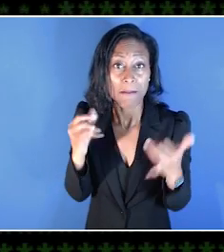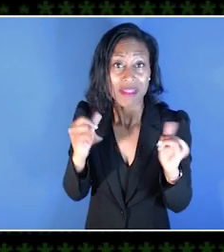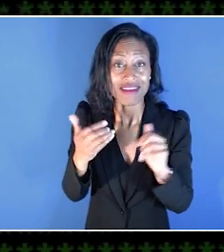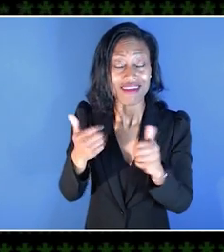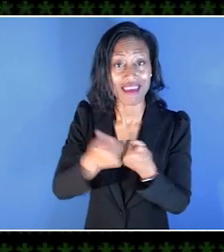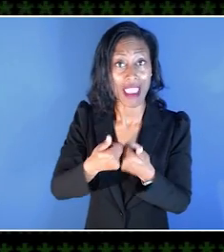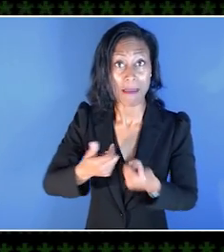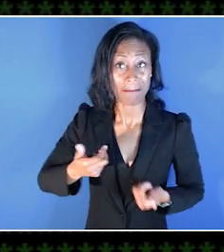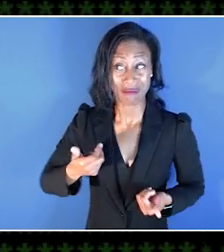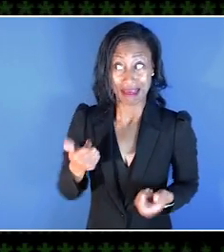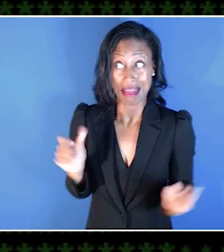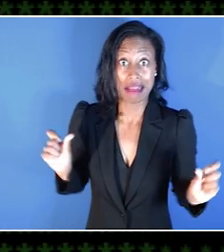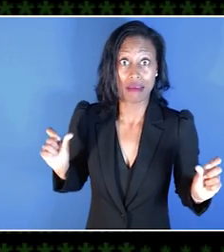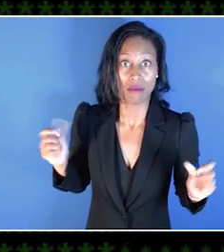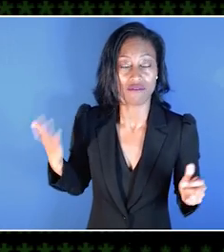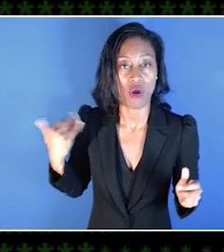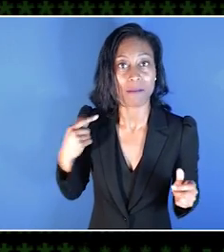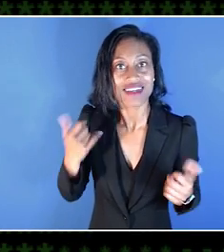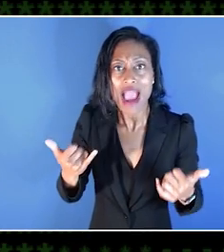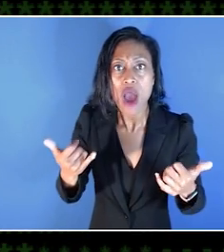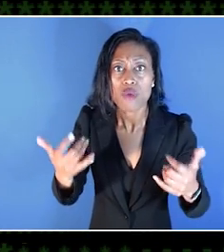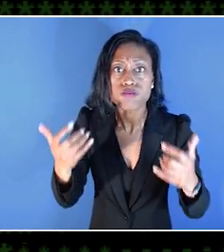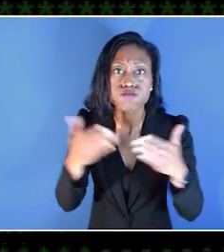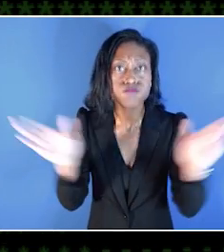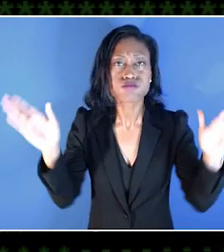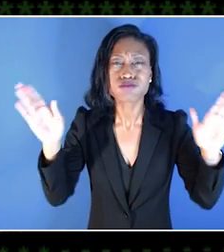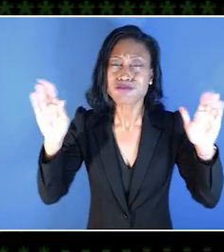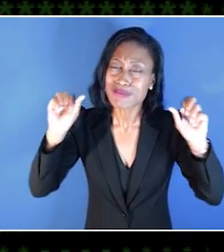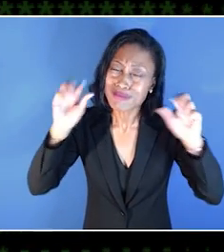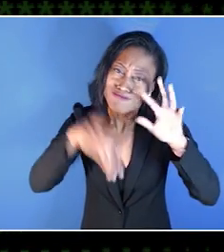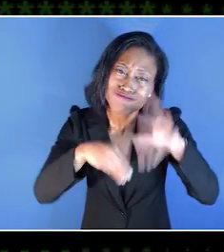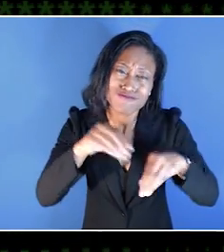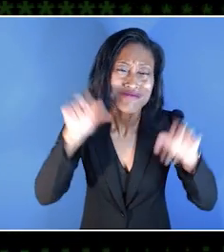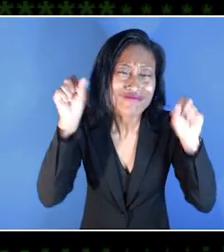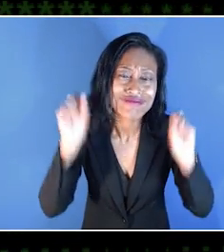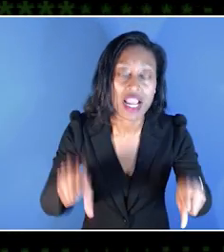And I want to thank the community for pushing us forward. As consultants and developers,